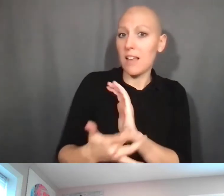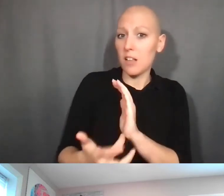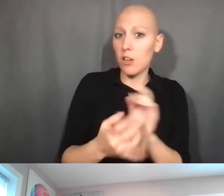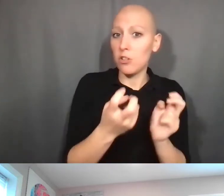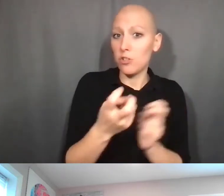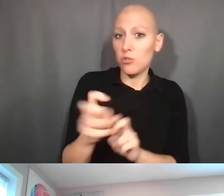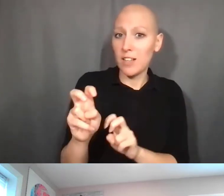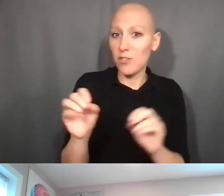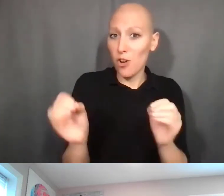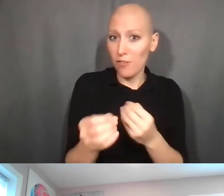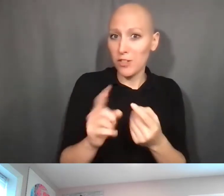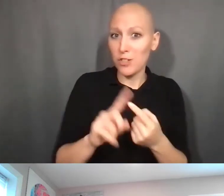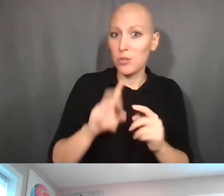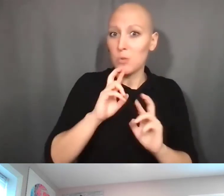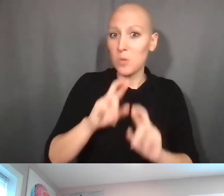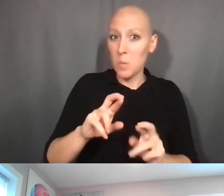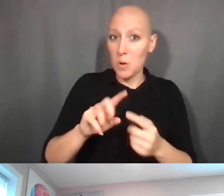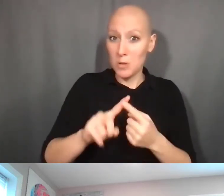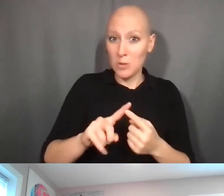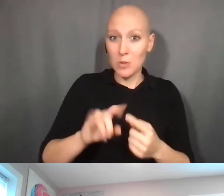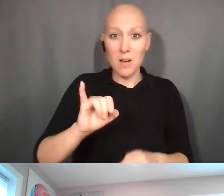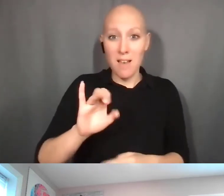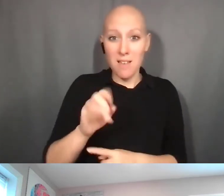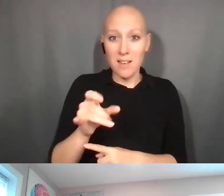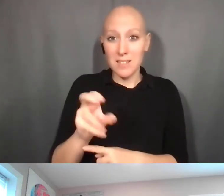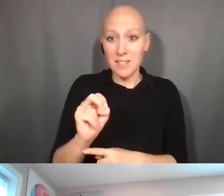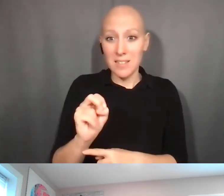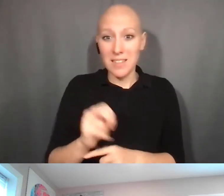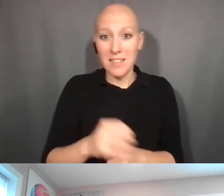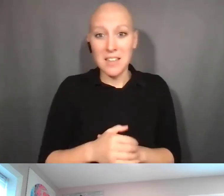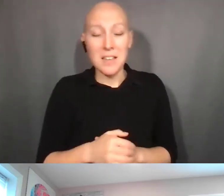Mary Fran Deutsch: Not only is it a good practice, that's the way to do it, okay.